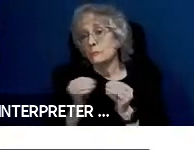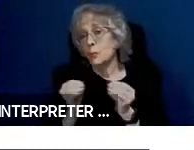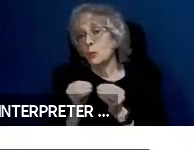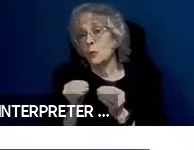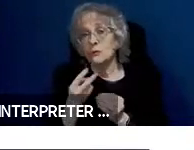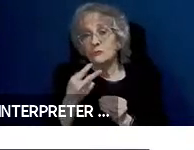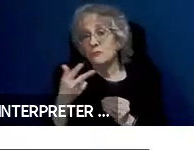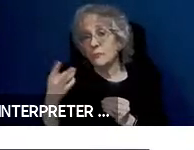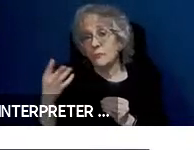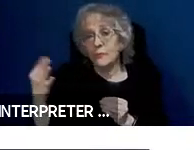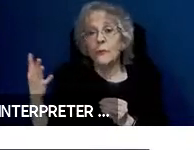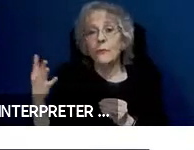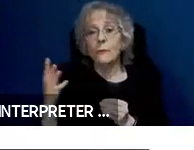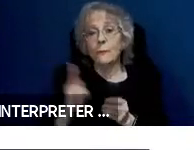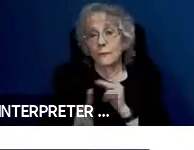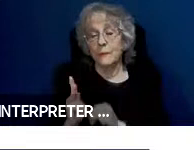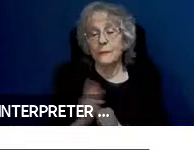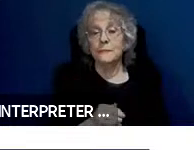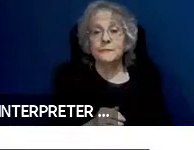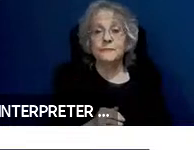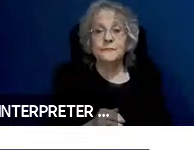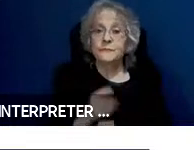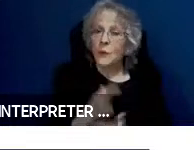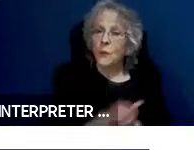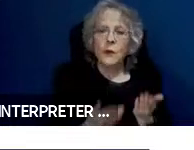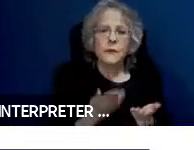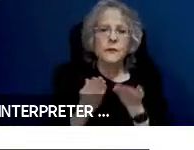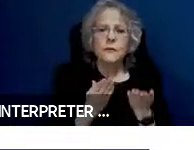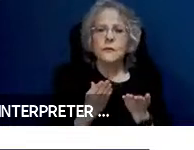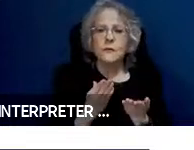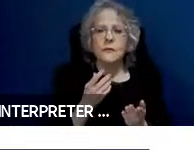So the question is what services in an autonomous vehicles might be covered?